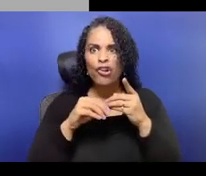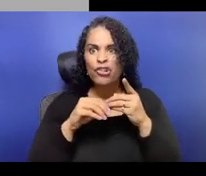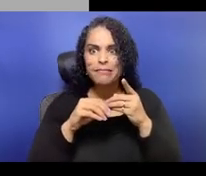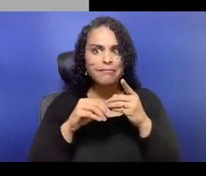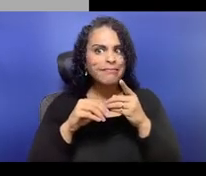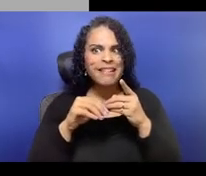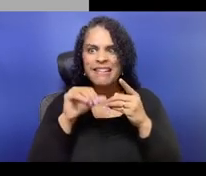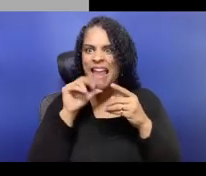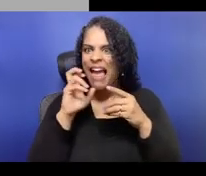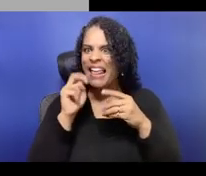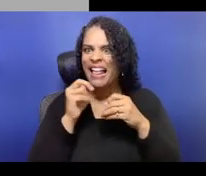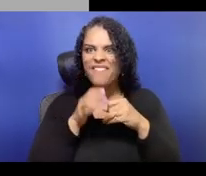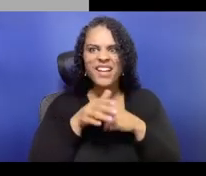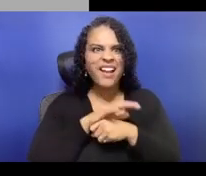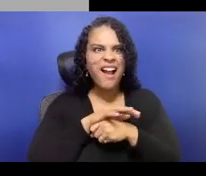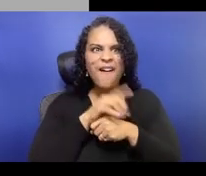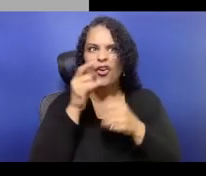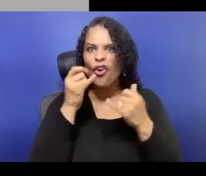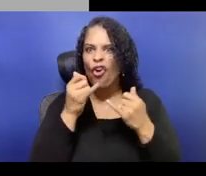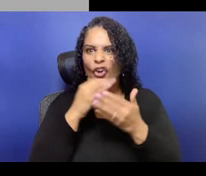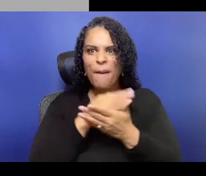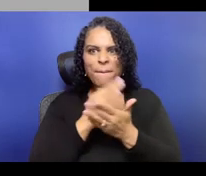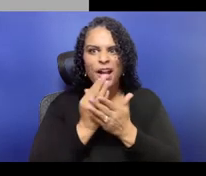a minimum wage is not a living wage in New York.